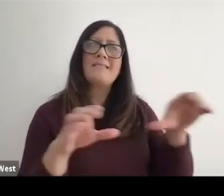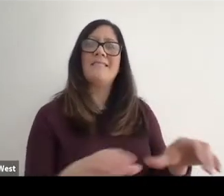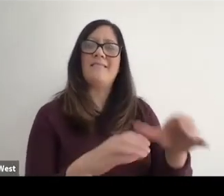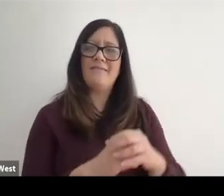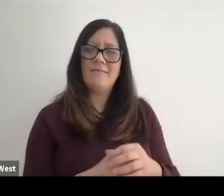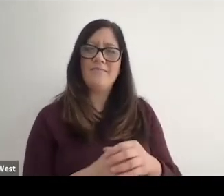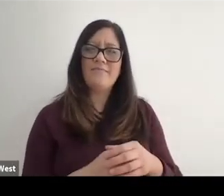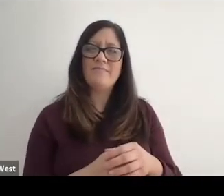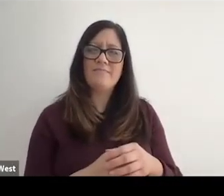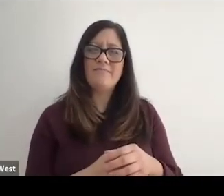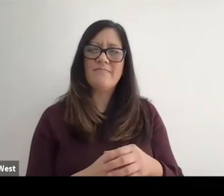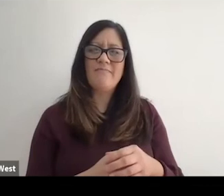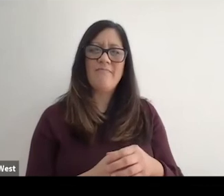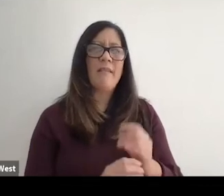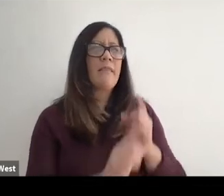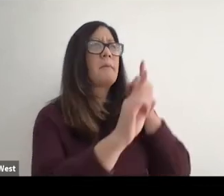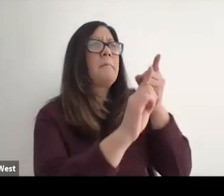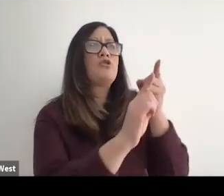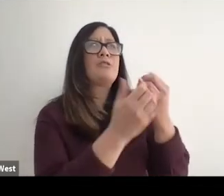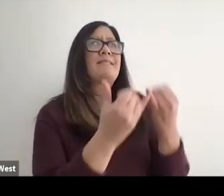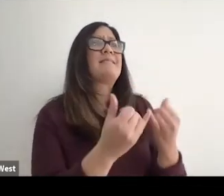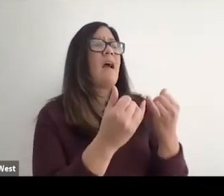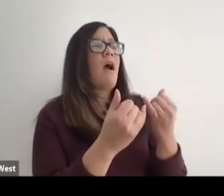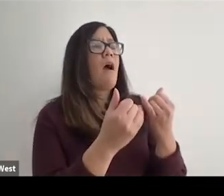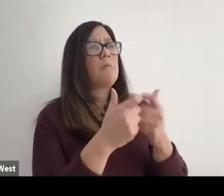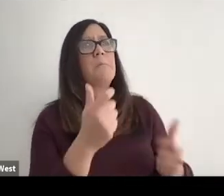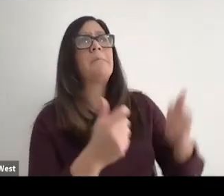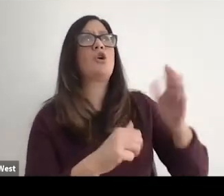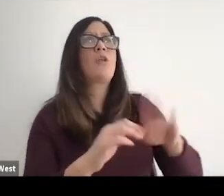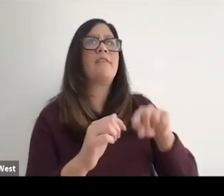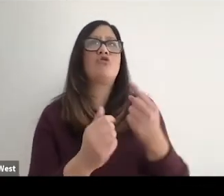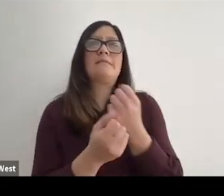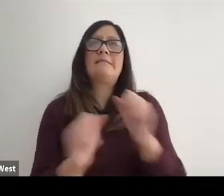but I think the mission is greater than just kind of saving the lives on that.